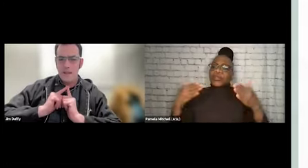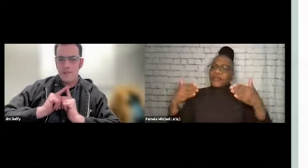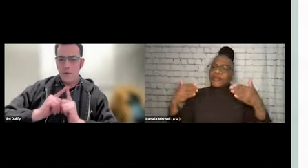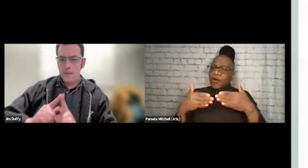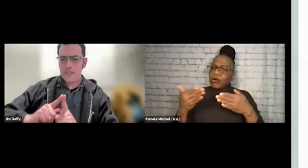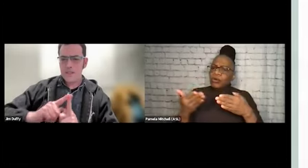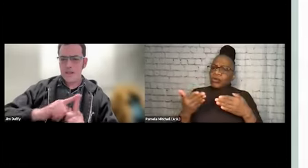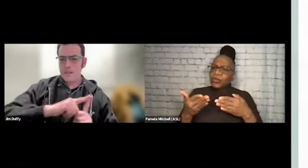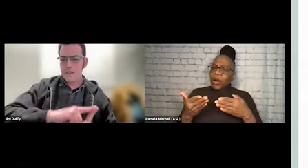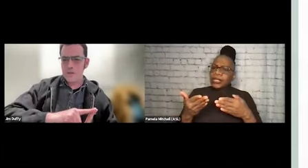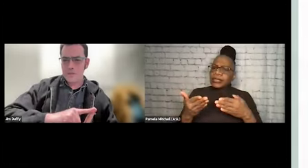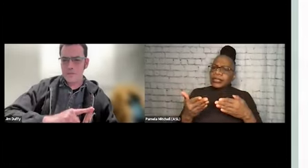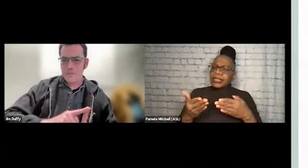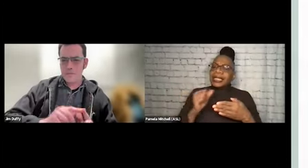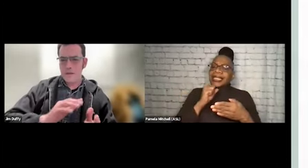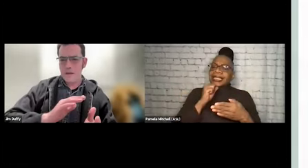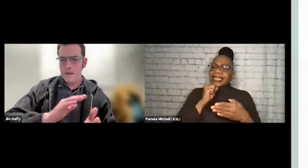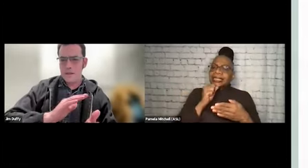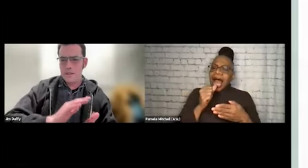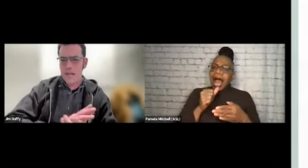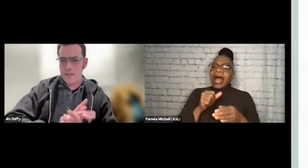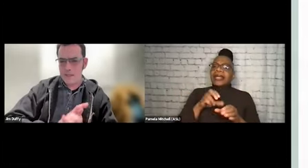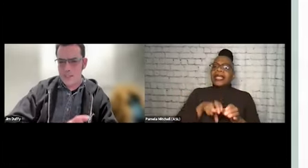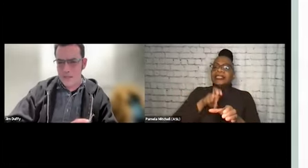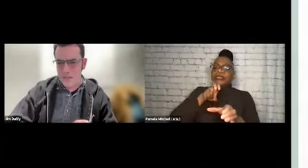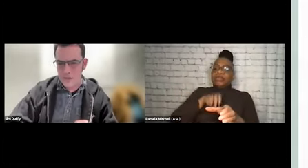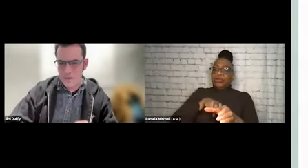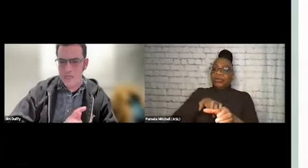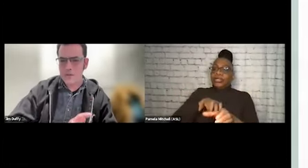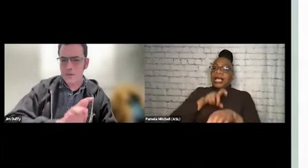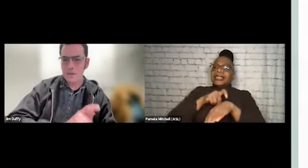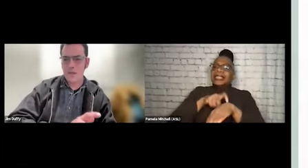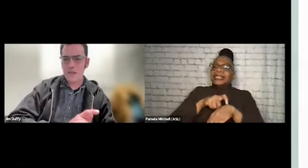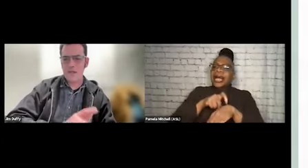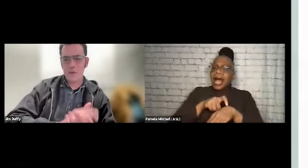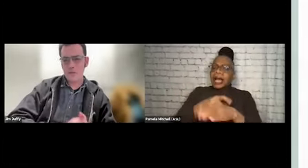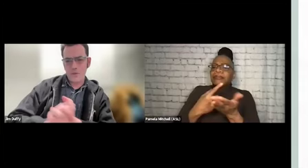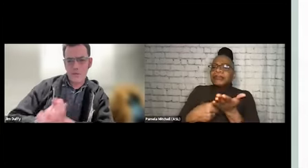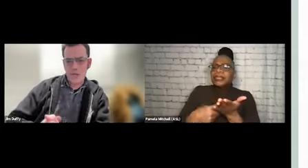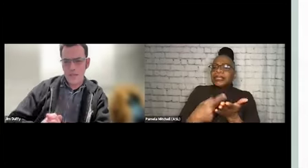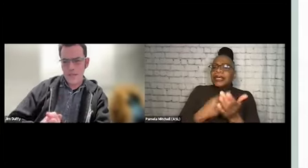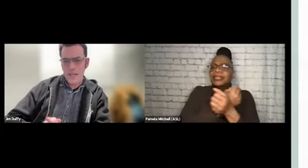in that focus is not an exclusion, that the time I'd like to spend talking about safer smoking as opposed to injection